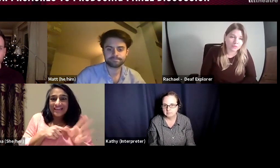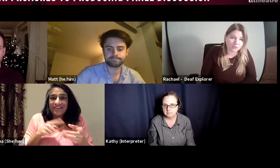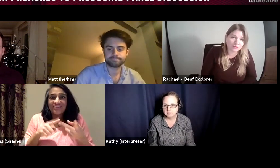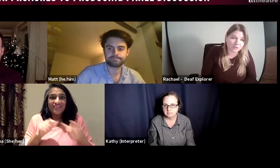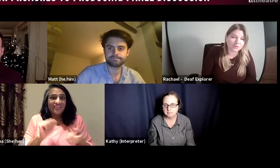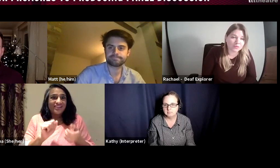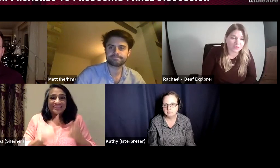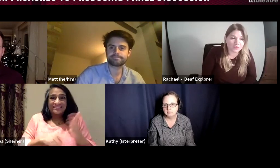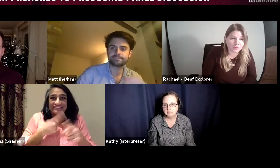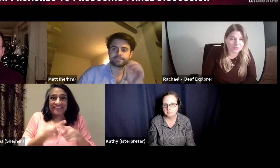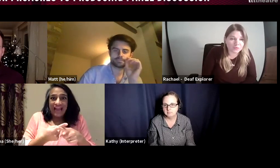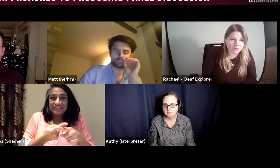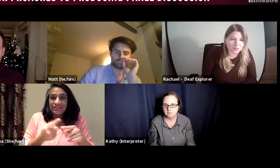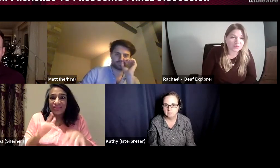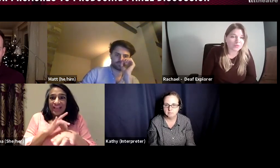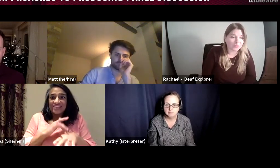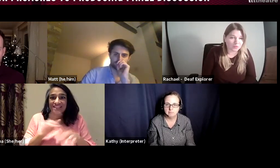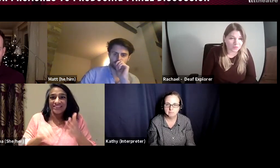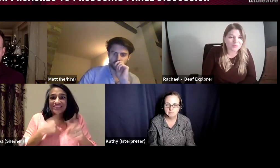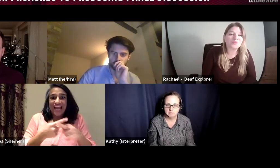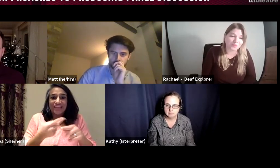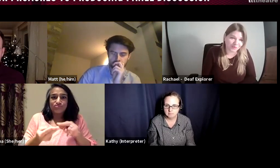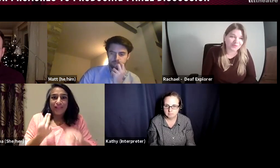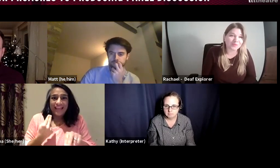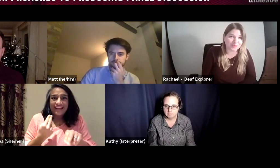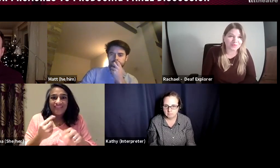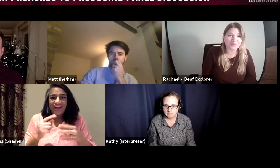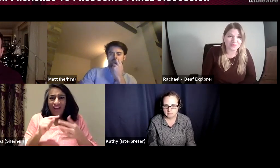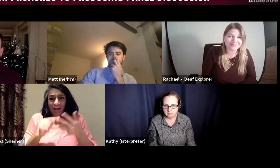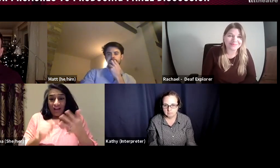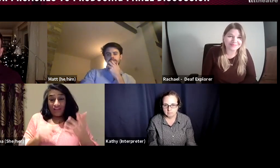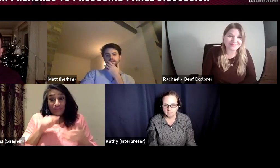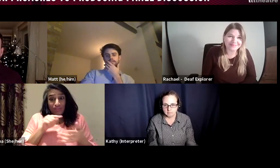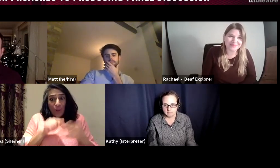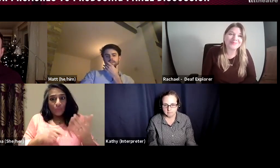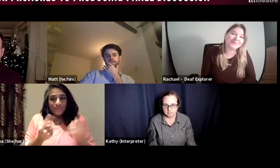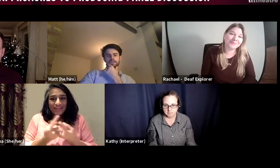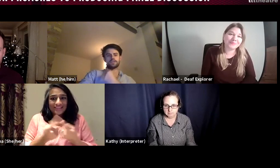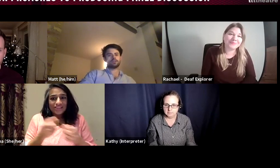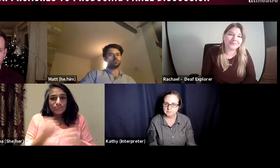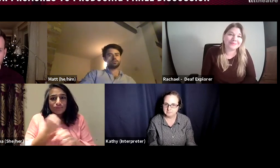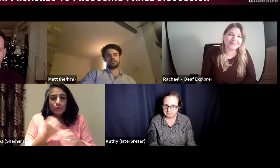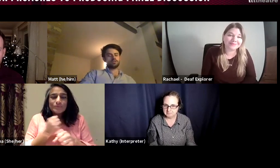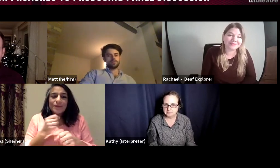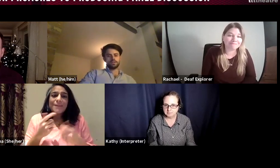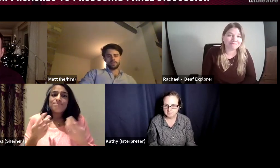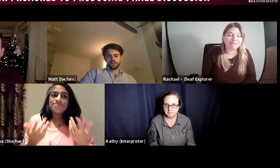Whether it is Equity requirements or theatre tax relief, there is a whole number of areas that a